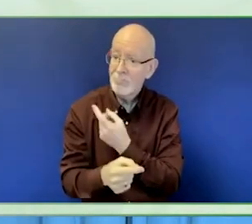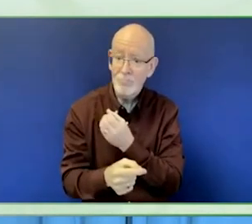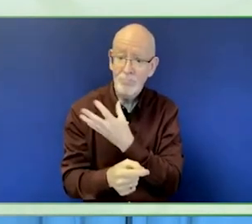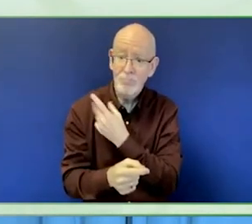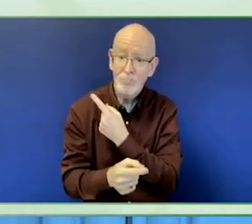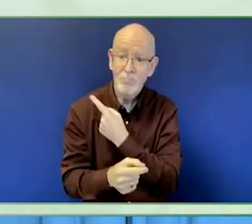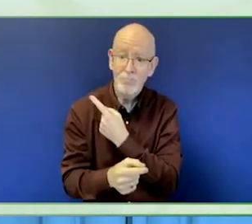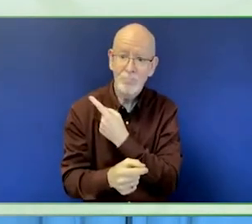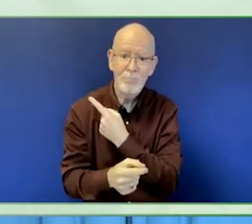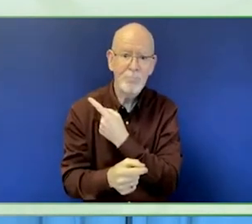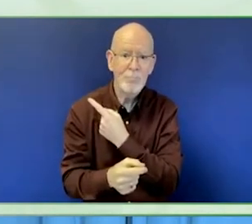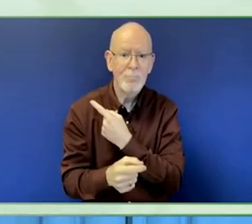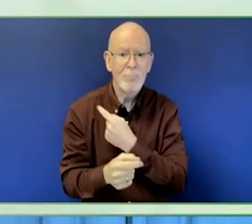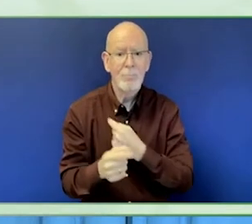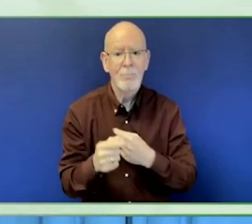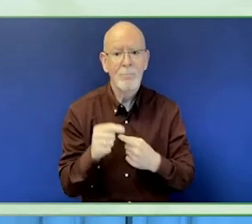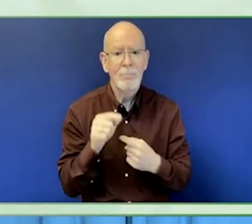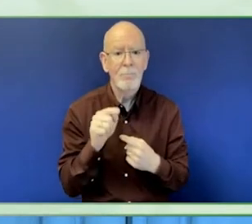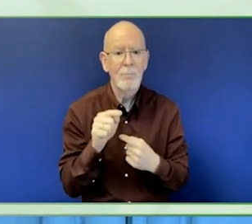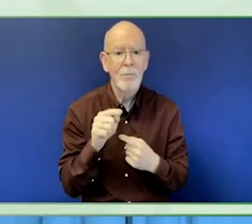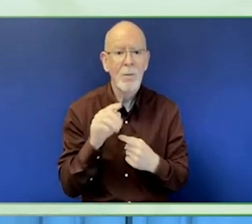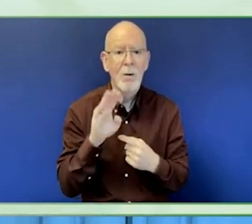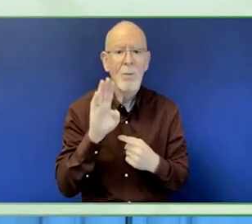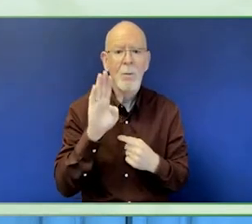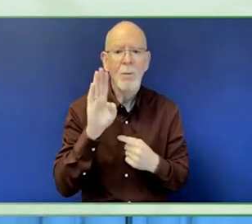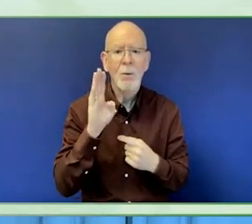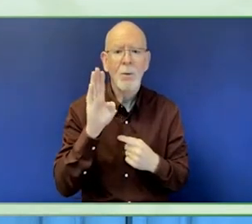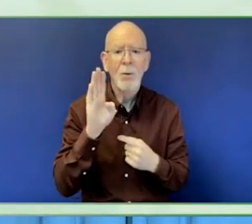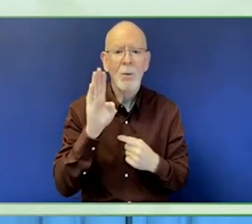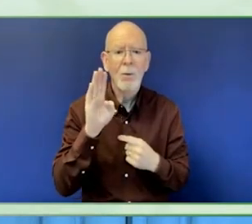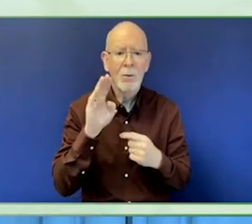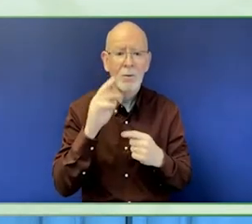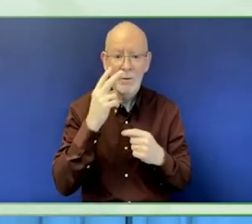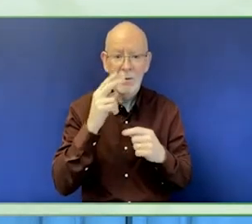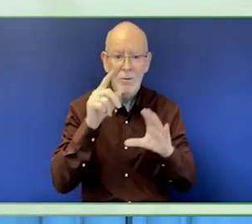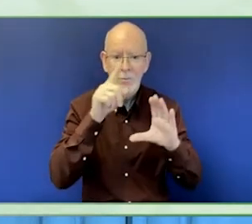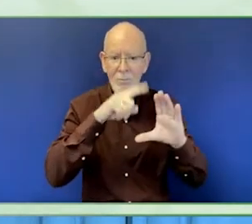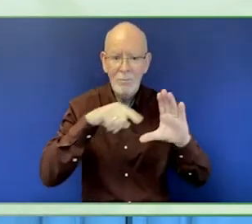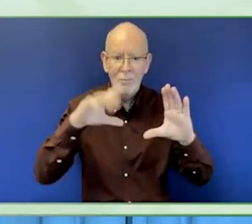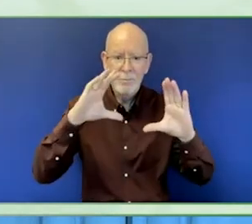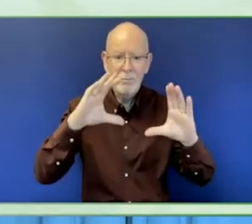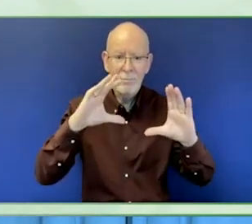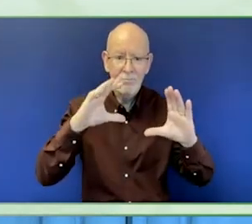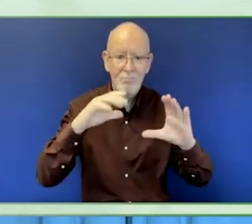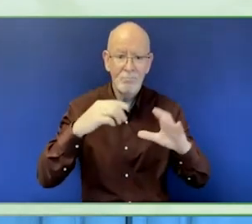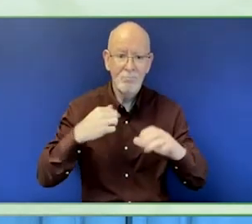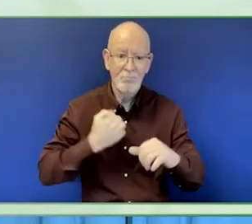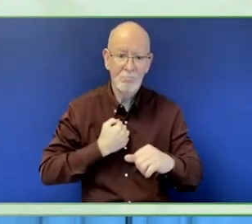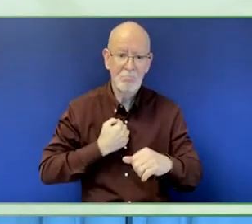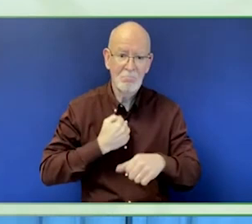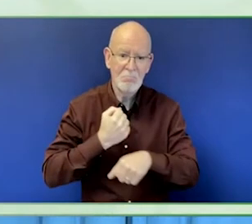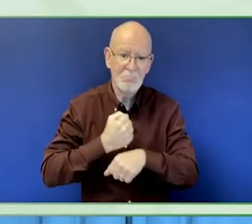East, North Africa, West Africa, East Africa, southern Africa and